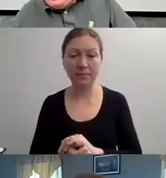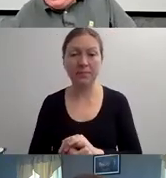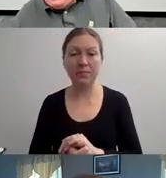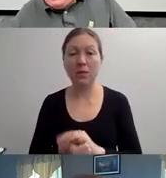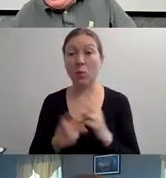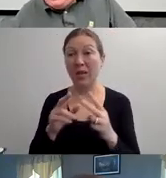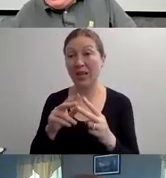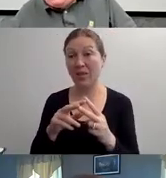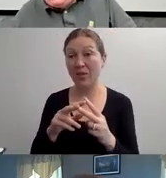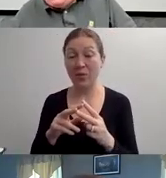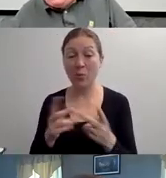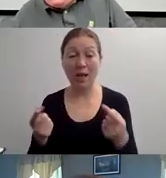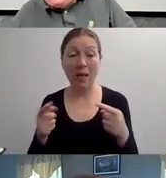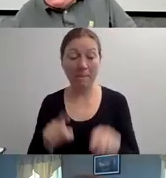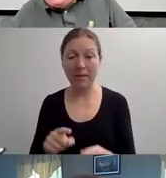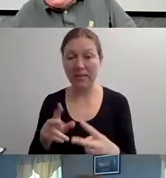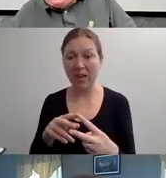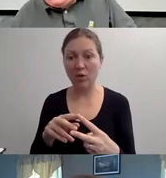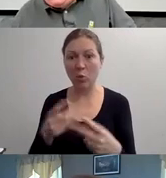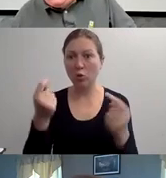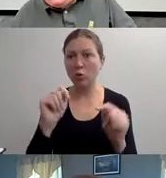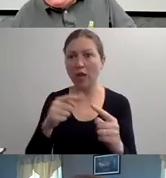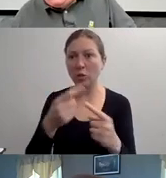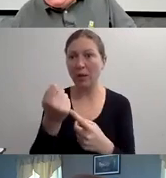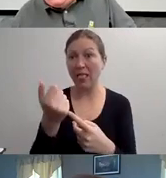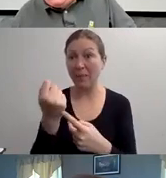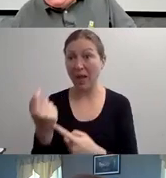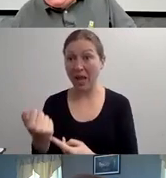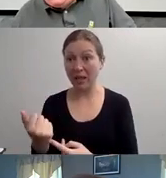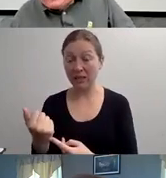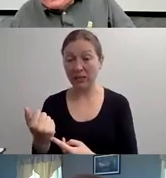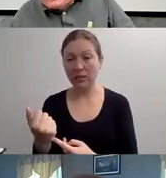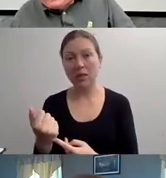SO WE REALLY HAVEN'T HAD MADE A LOT OF PROGRESS IN THAT AREA.